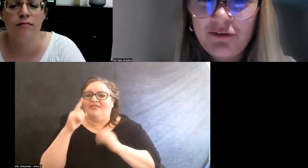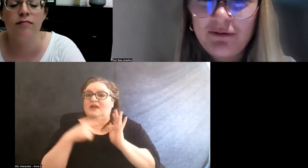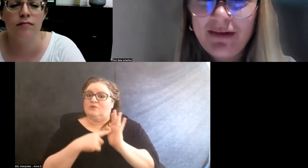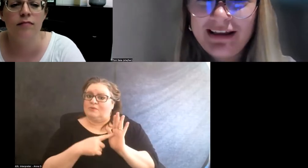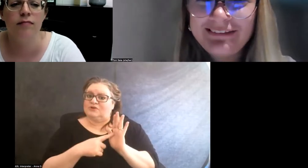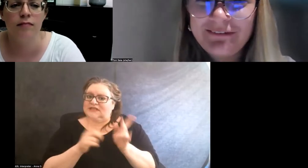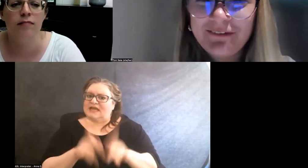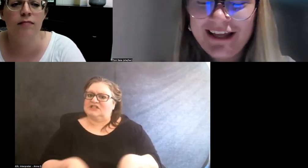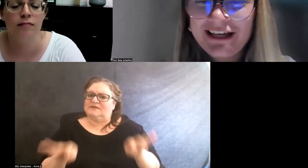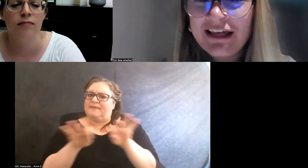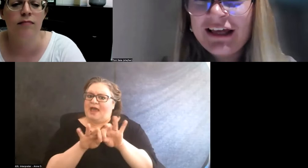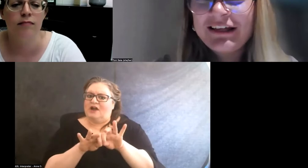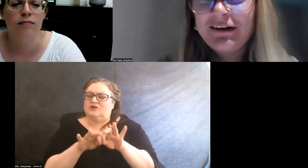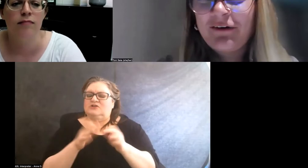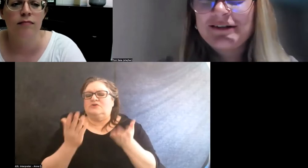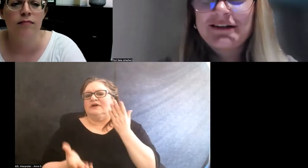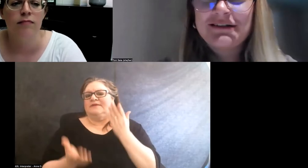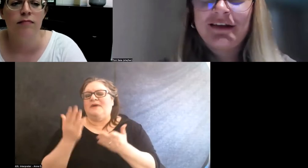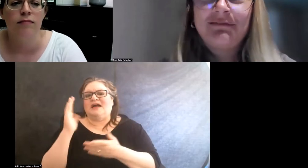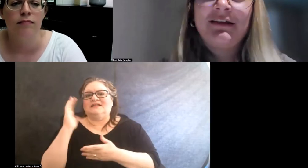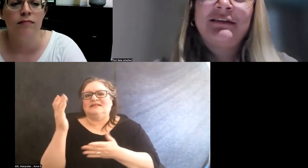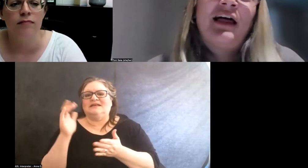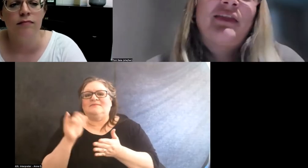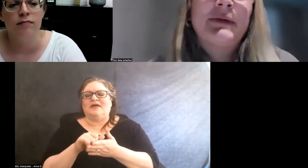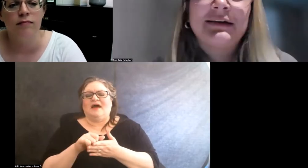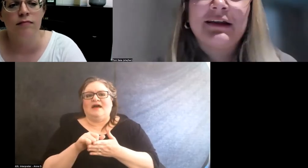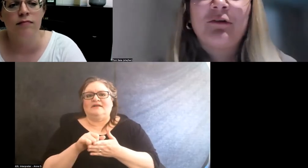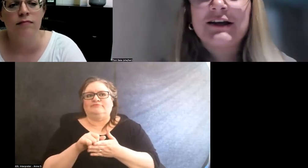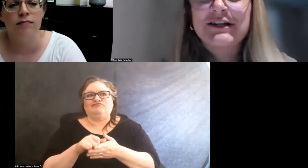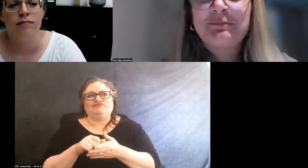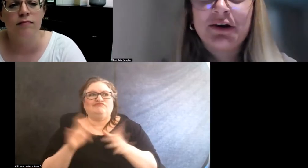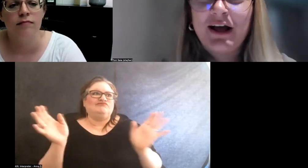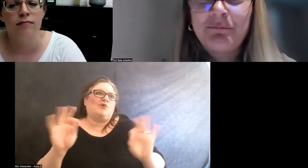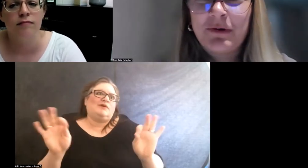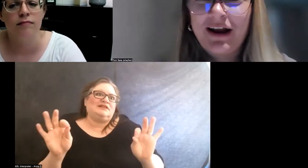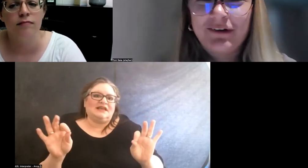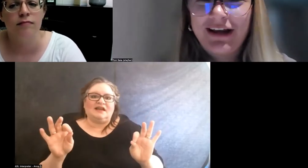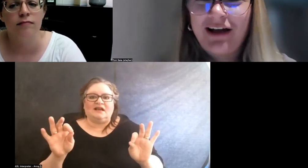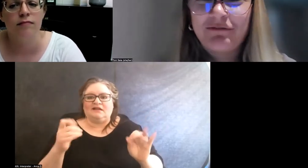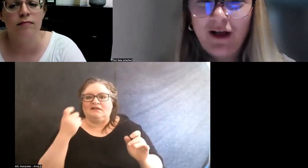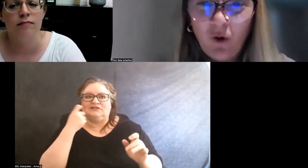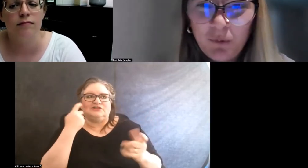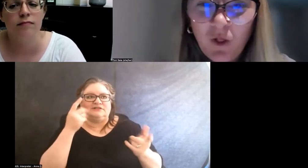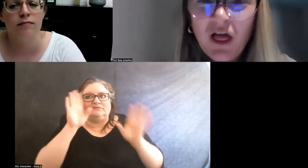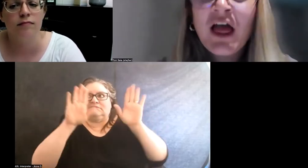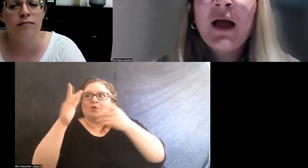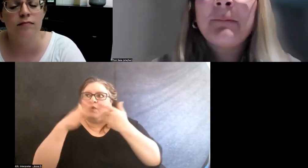So it may seem like, you know, it's not that big a deal, right? Just put up whatever you have available.